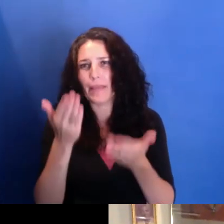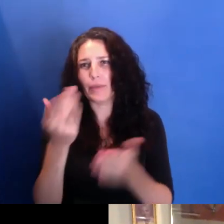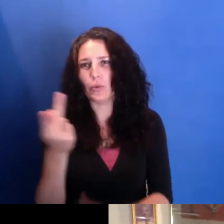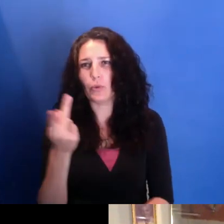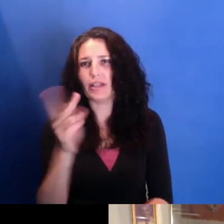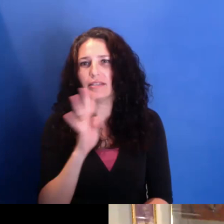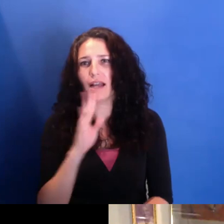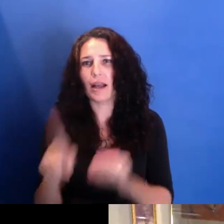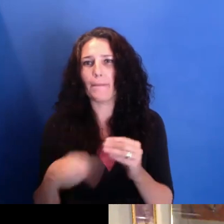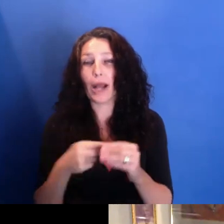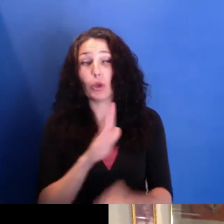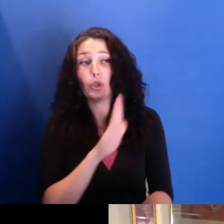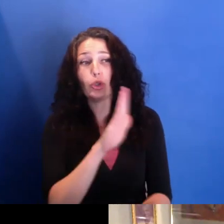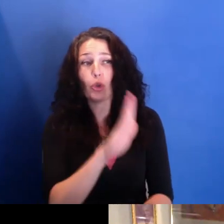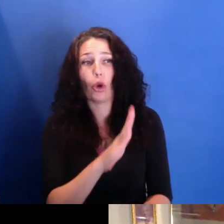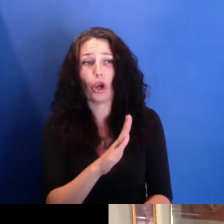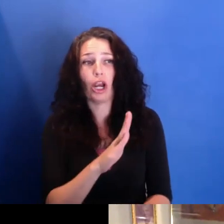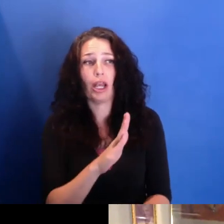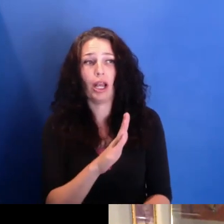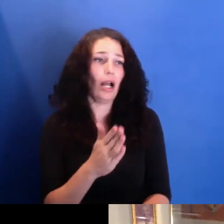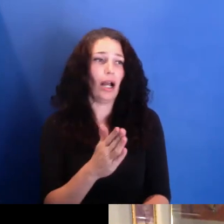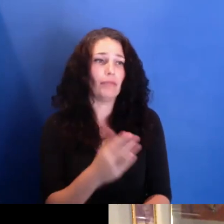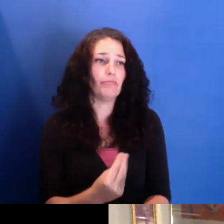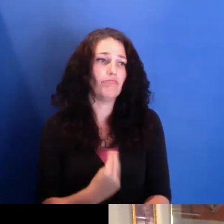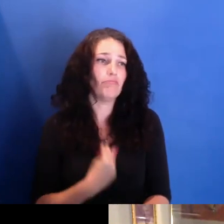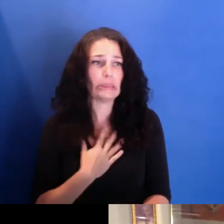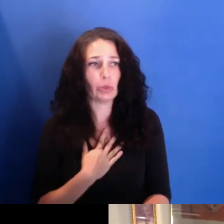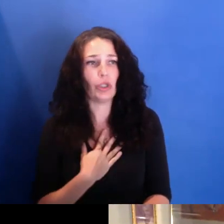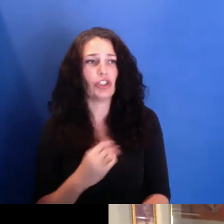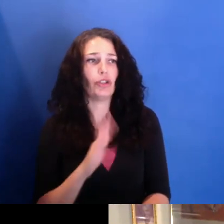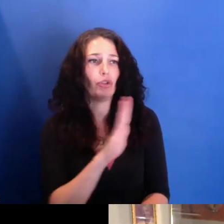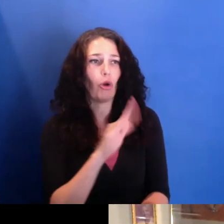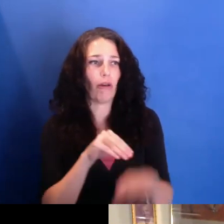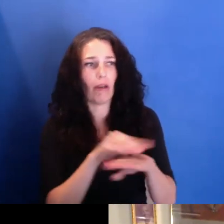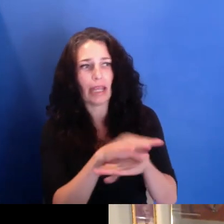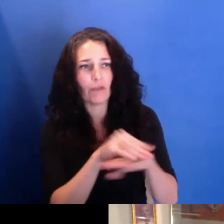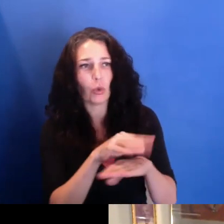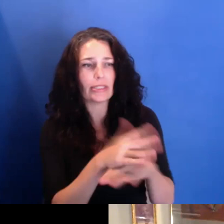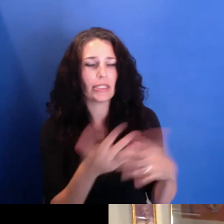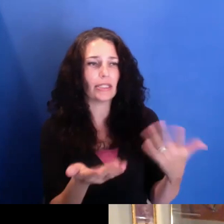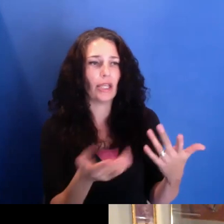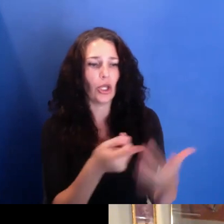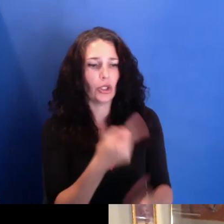Because I do think-- you know, as Sonya was saying, you know, and as you were saying, that it is,